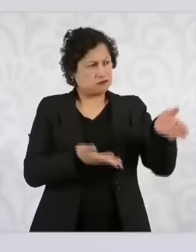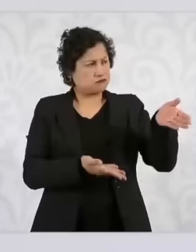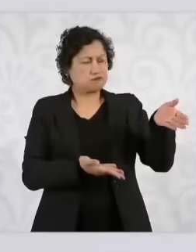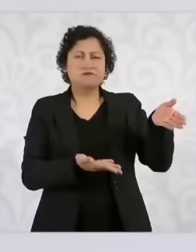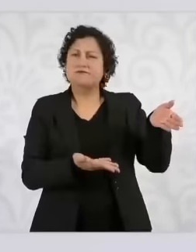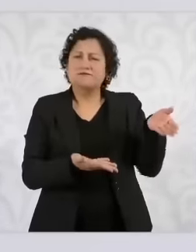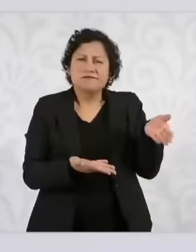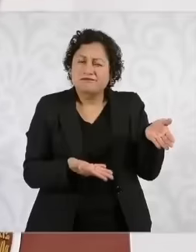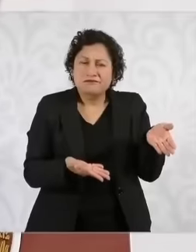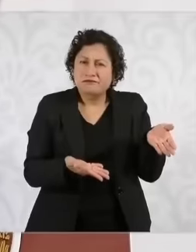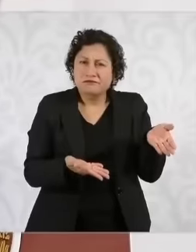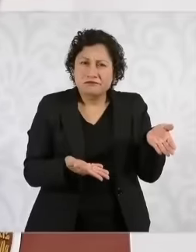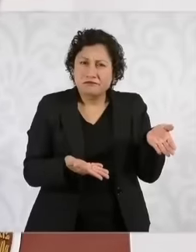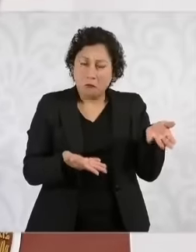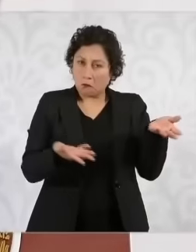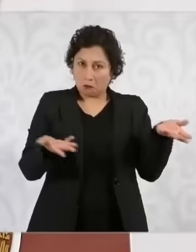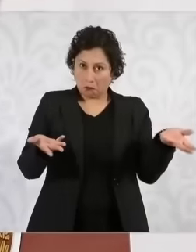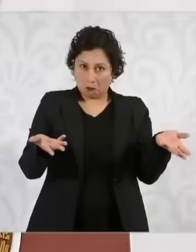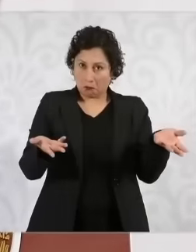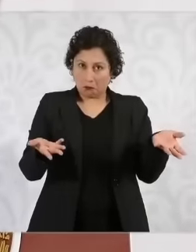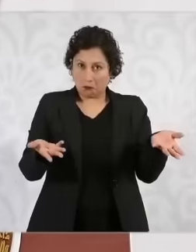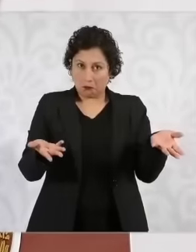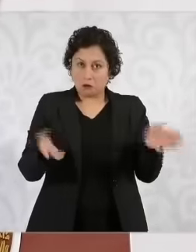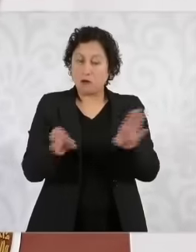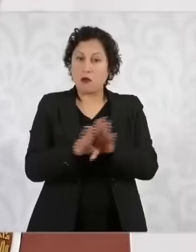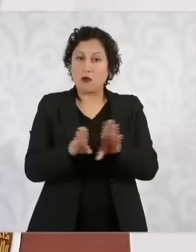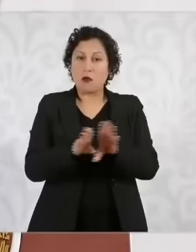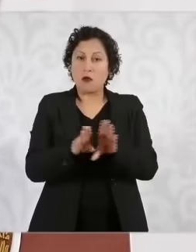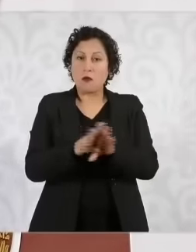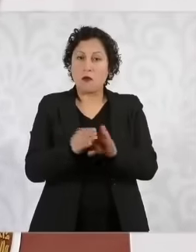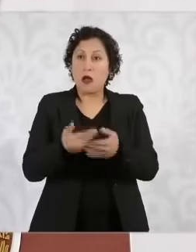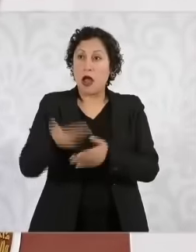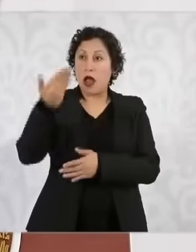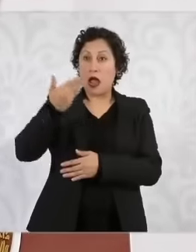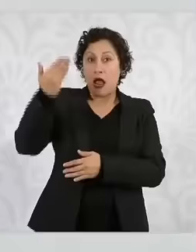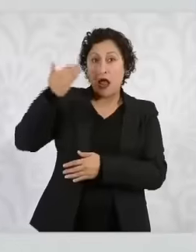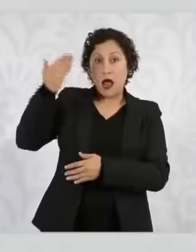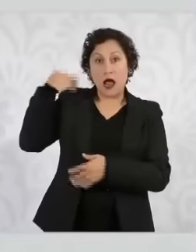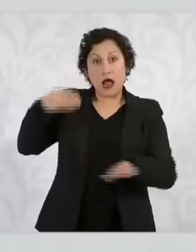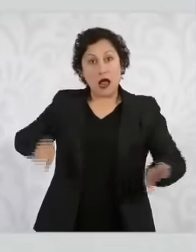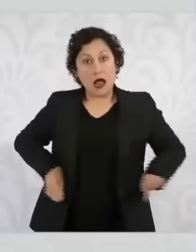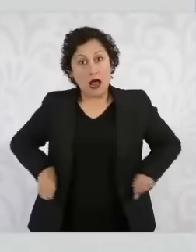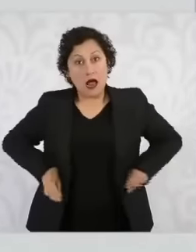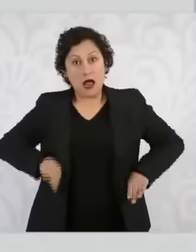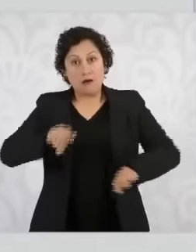or what do you want us to return to fascism to burn and tear up